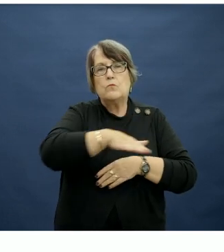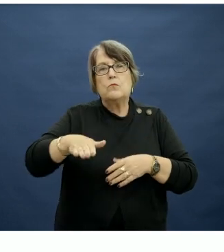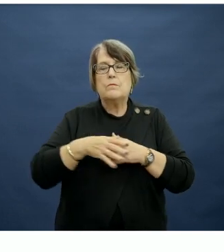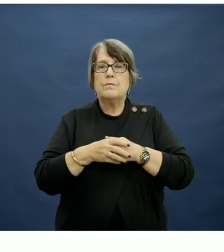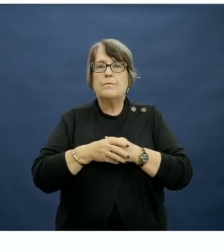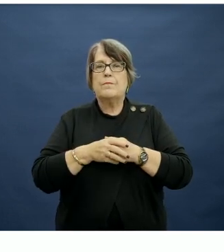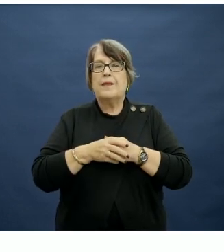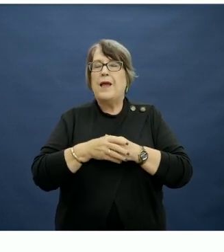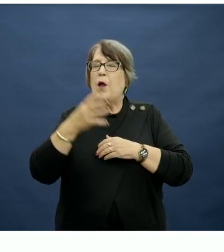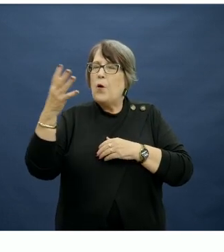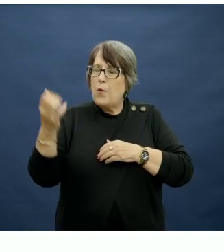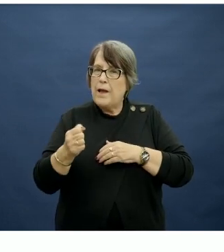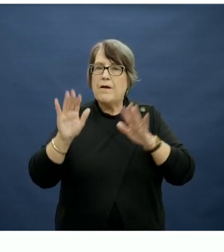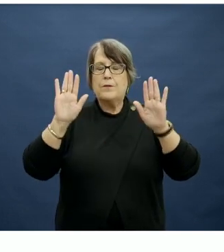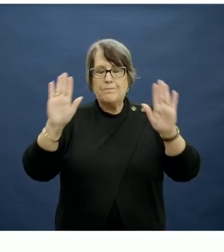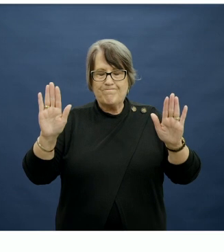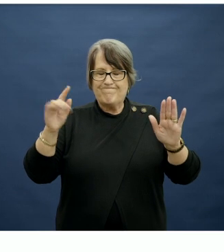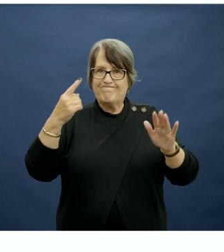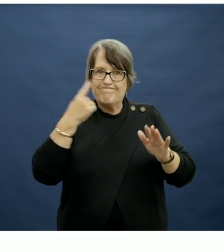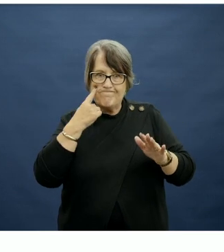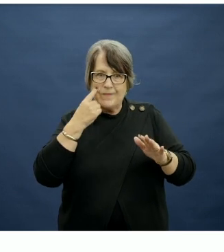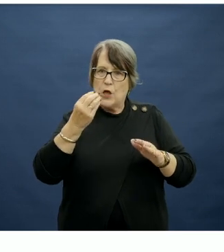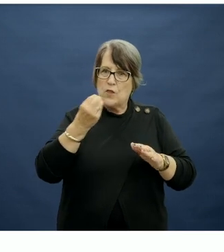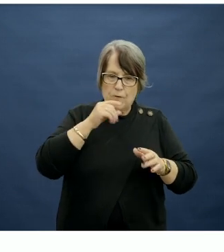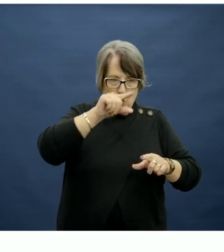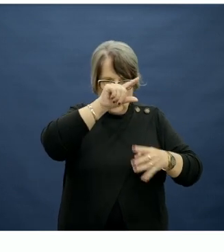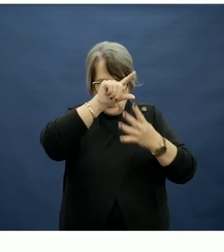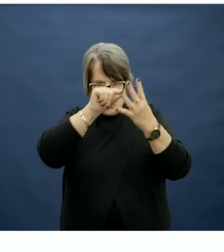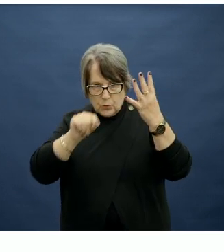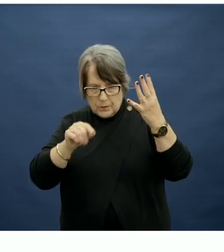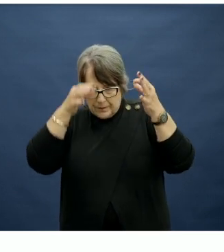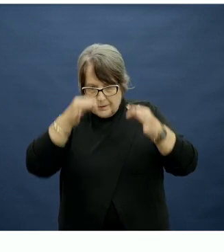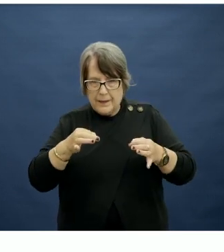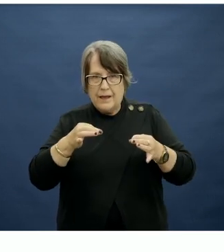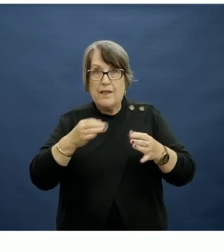So we really need to take a deep dive into the food choice decisions that are being made